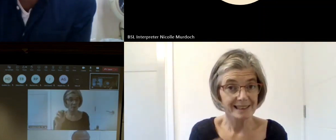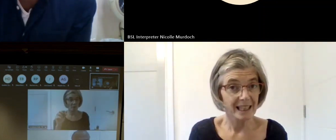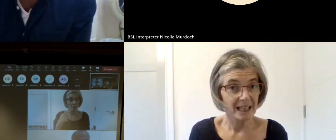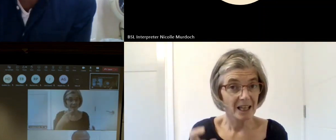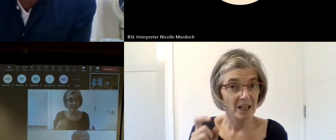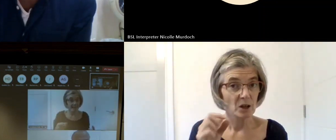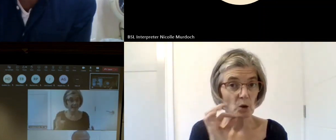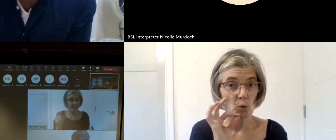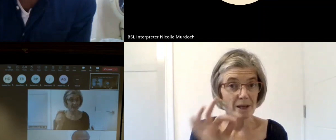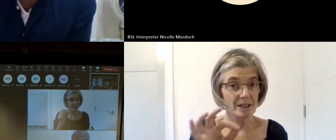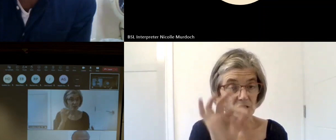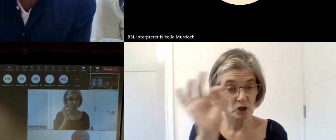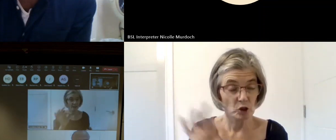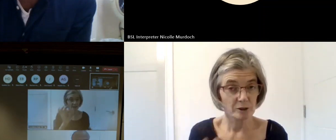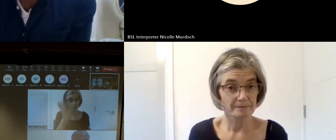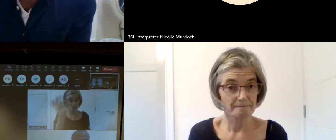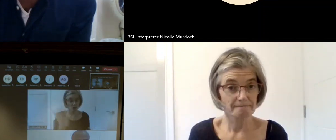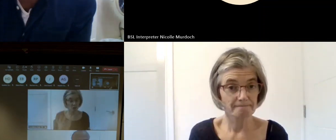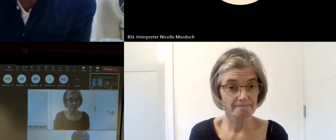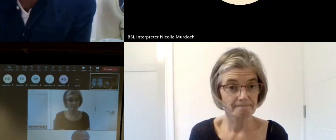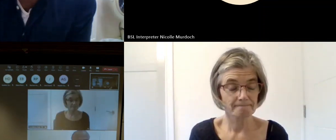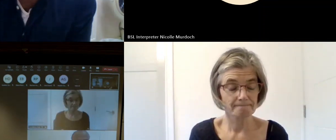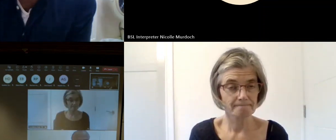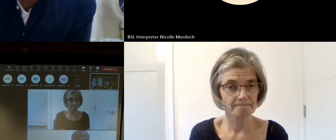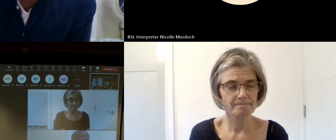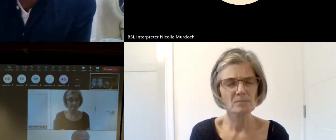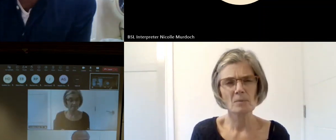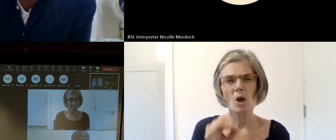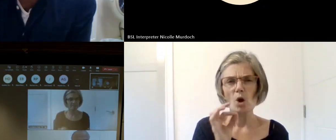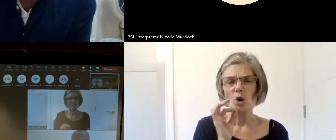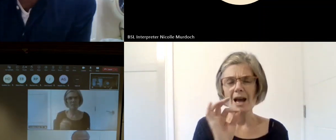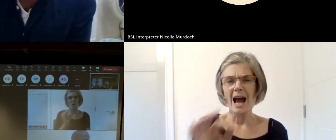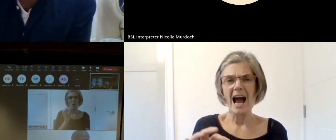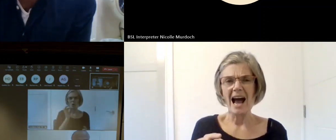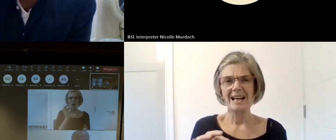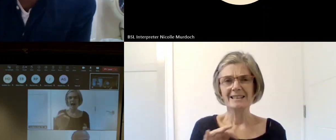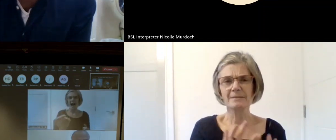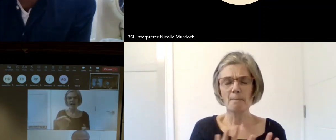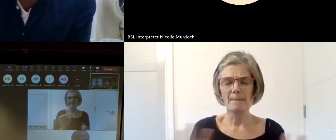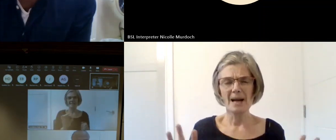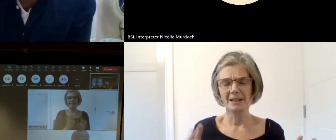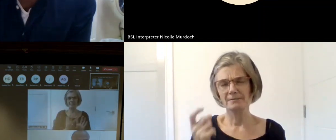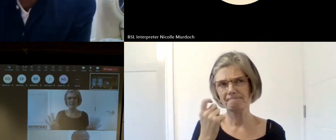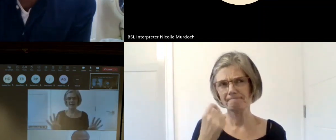anyone in the panel thinks pay in the energy sector is an issue and to together an example